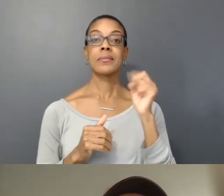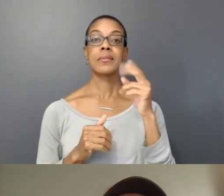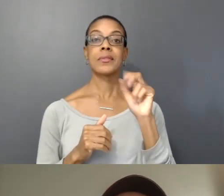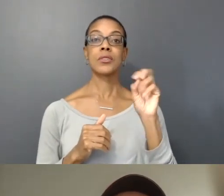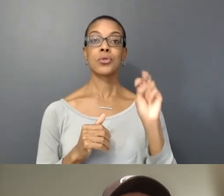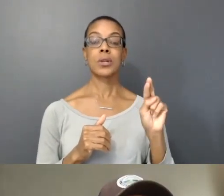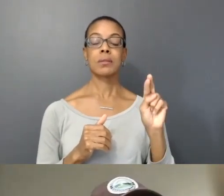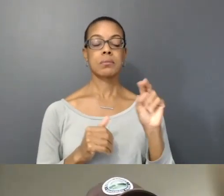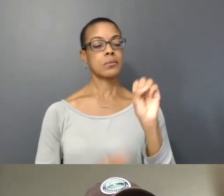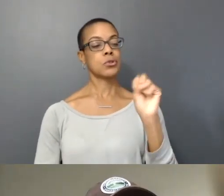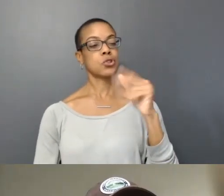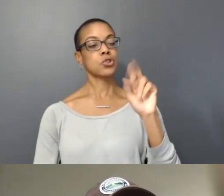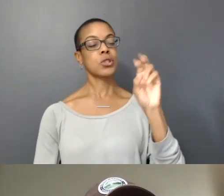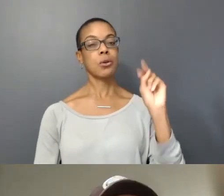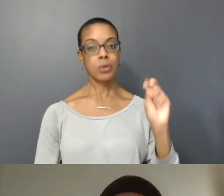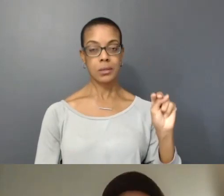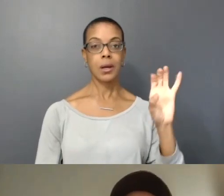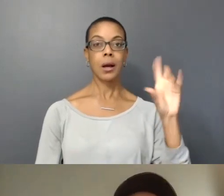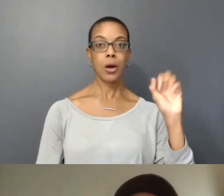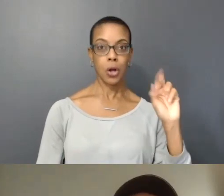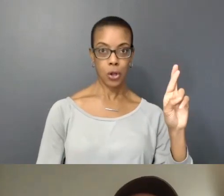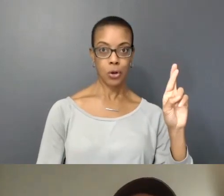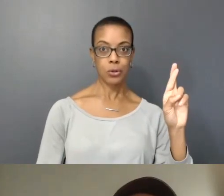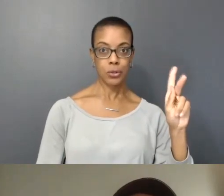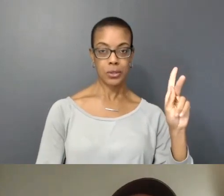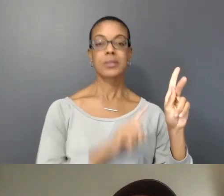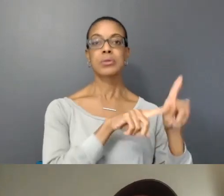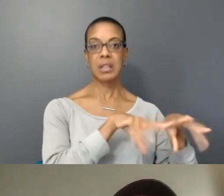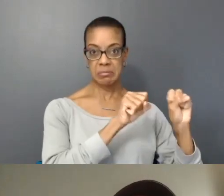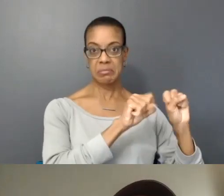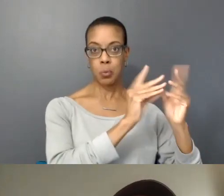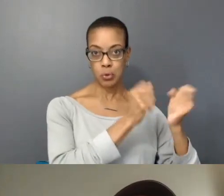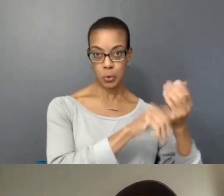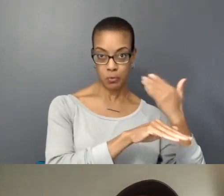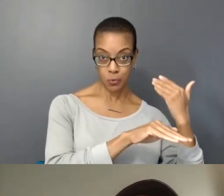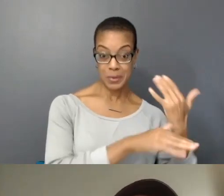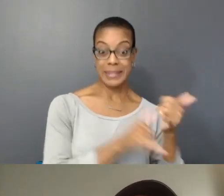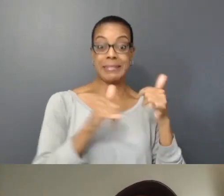RAUCOUS Collective and so this series is inviting our digital advisors who are